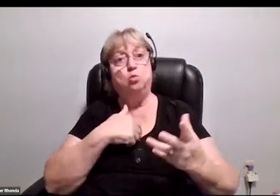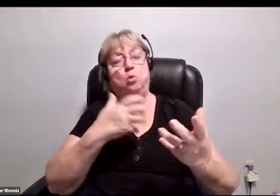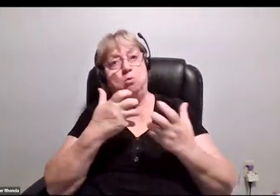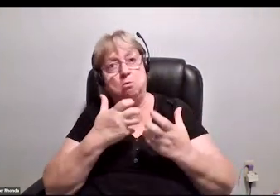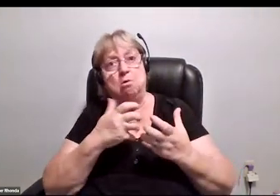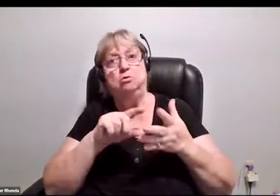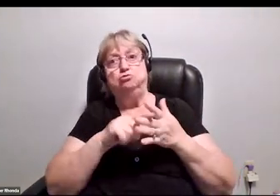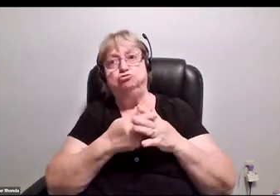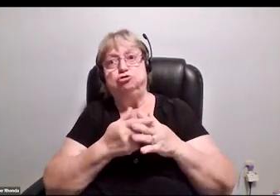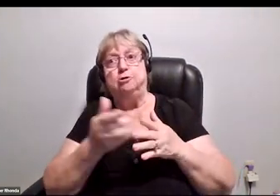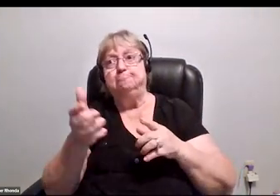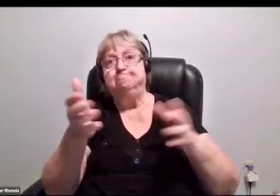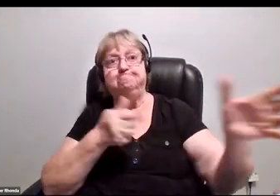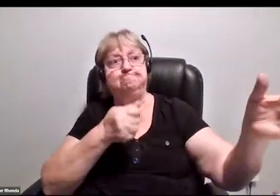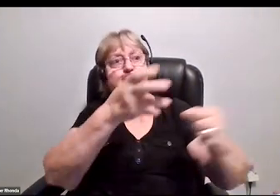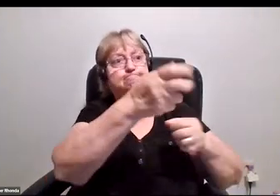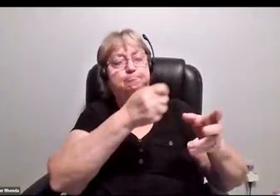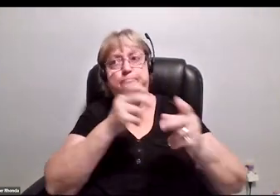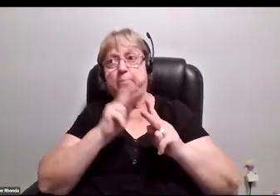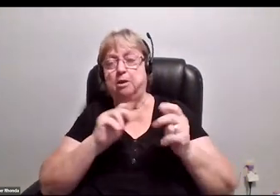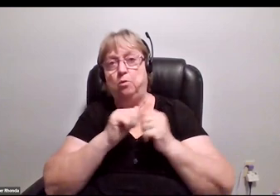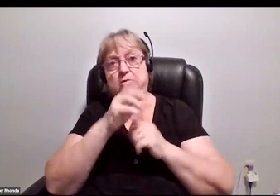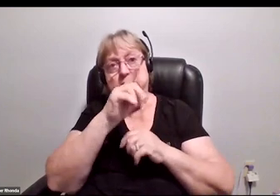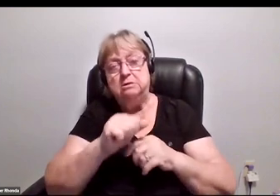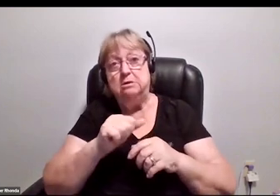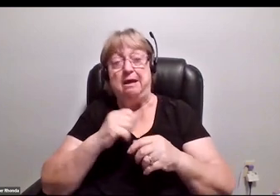folks with disabilities and neurodivergence either, A,